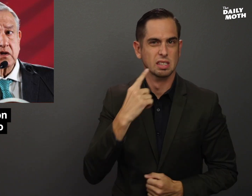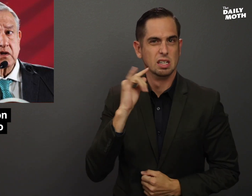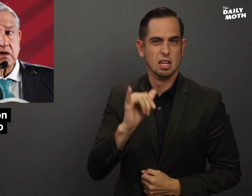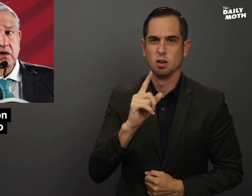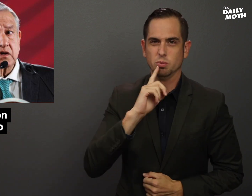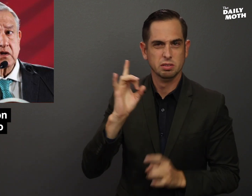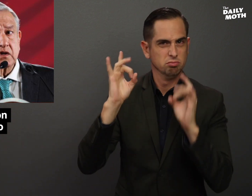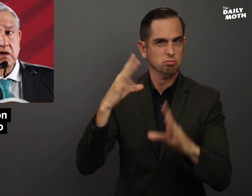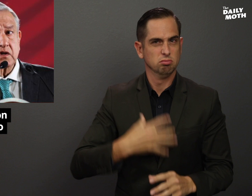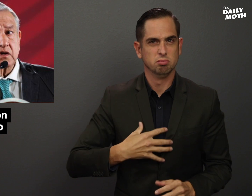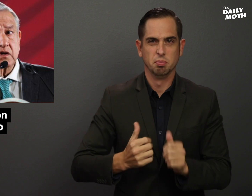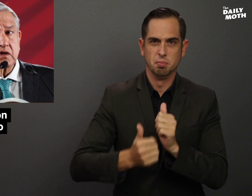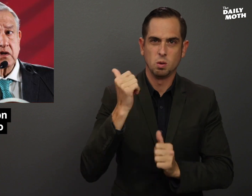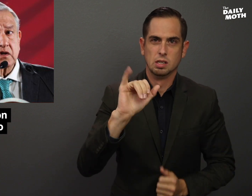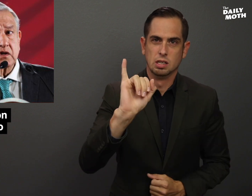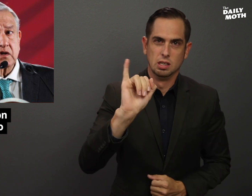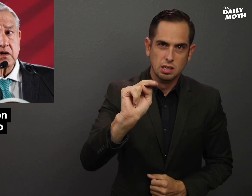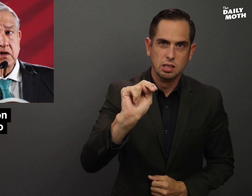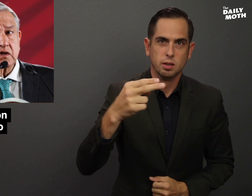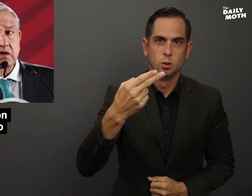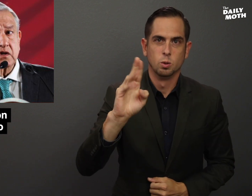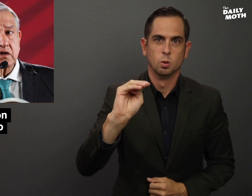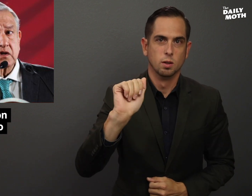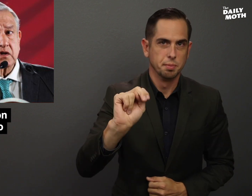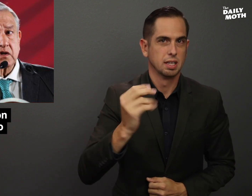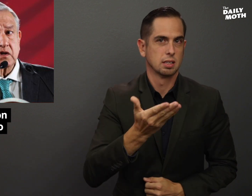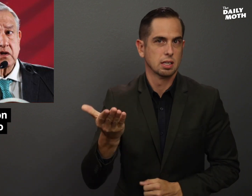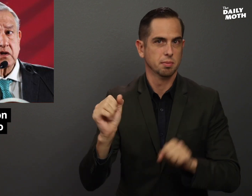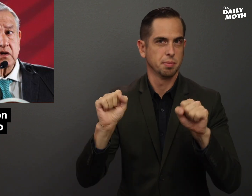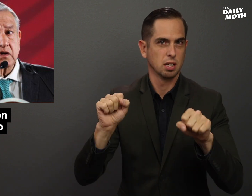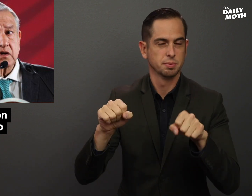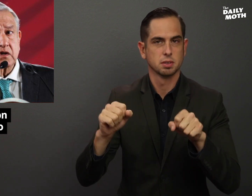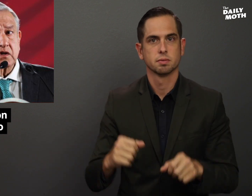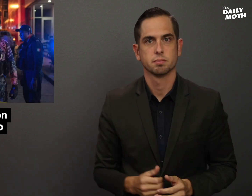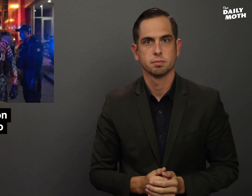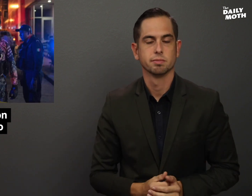He said this was the most inhuman thing possible.